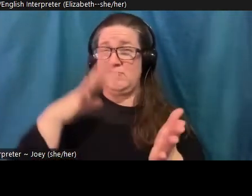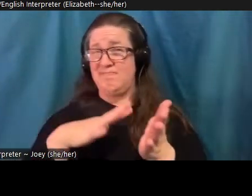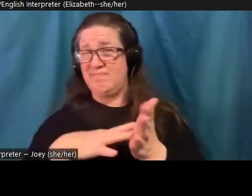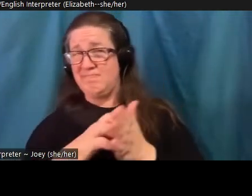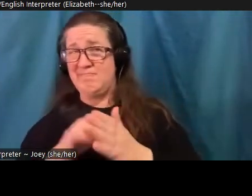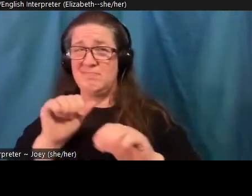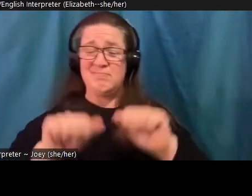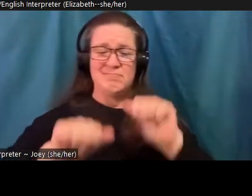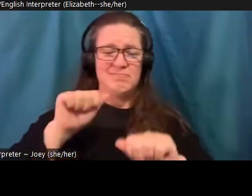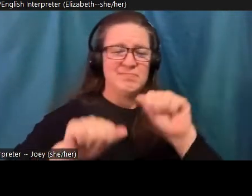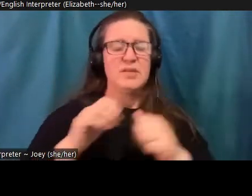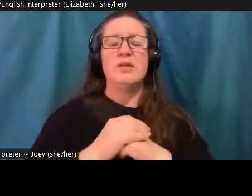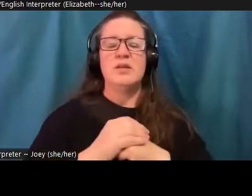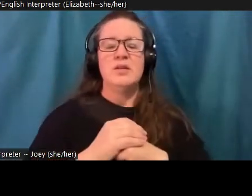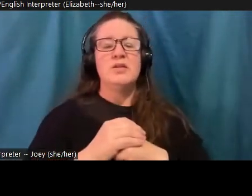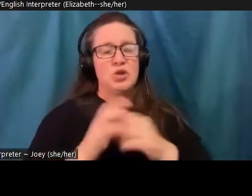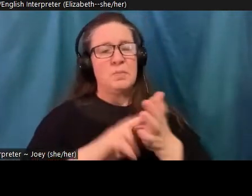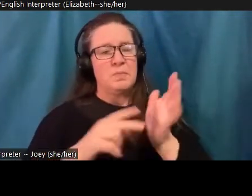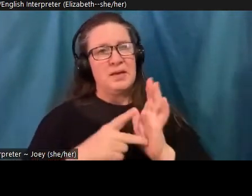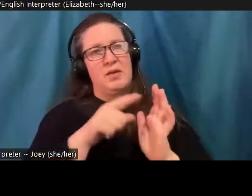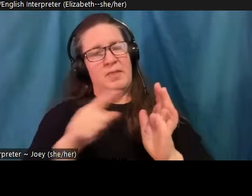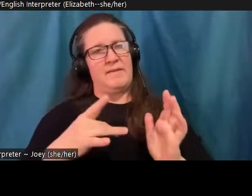people not just an ecological stability, but also of their joy